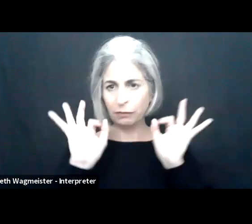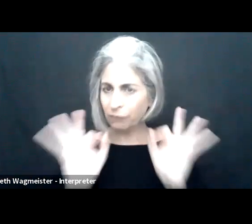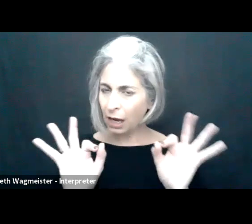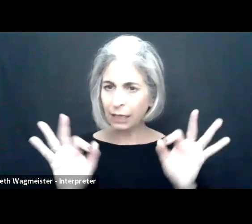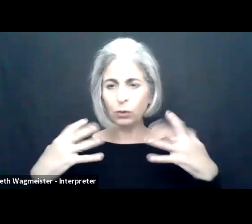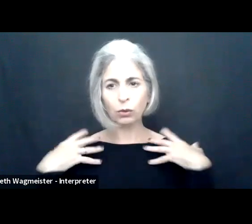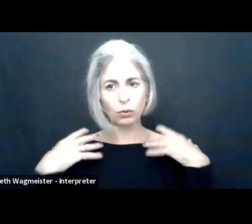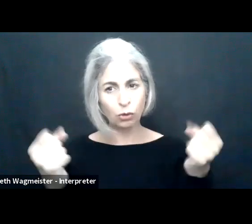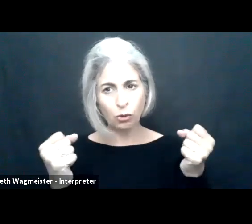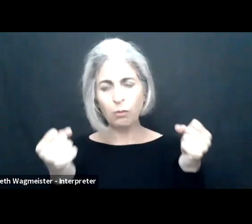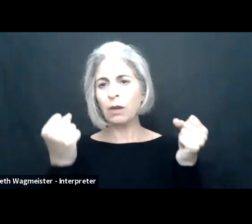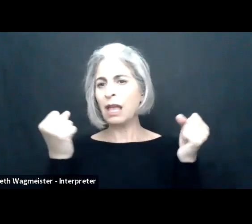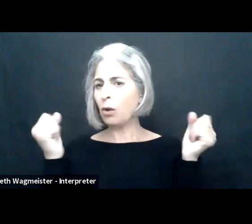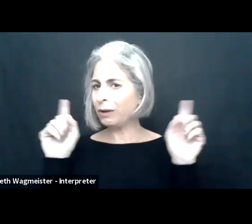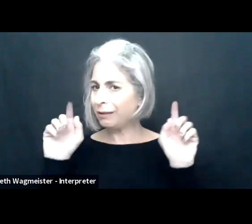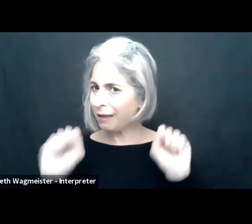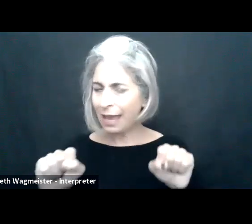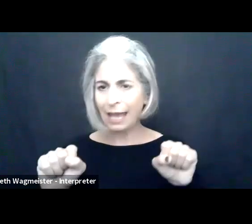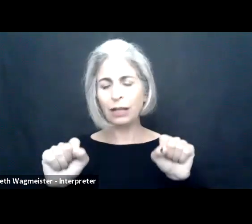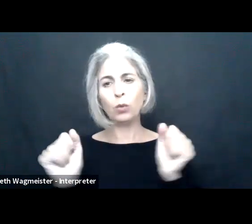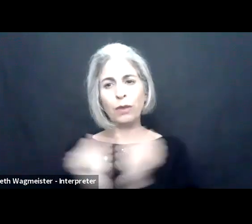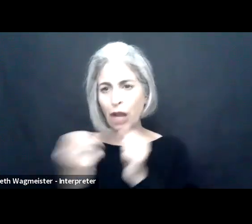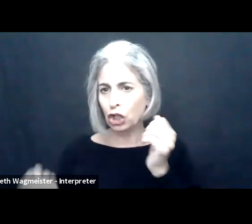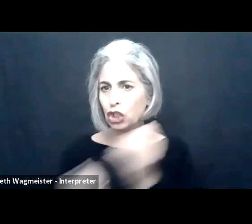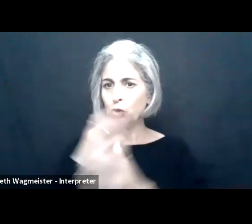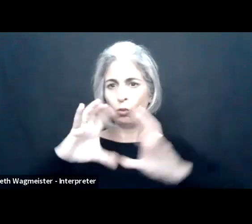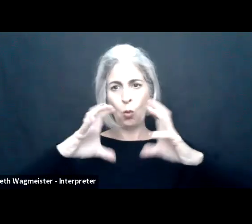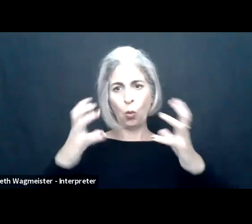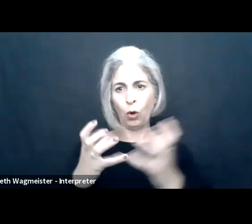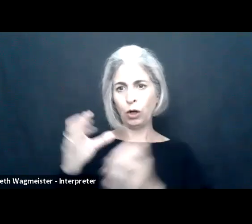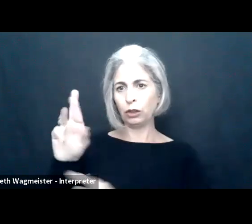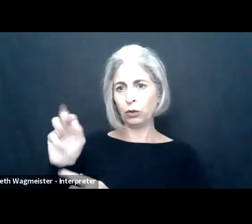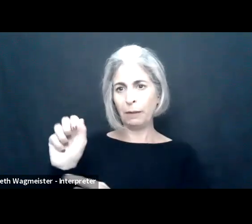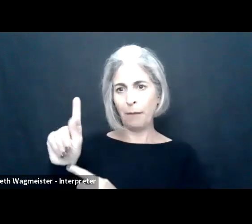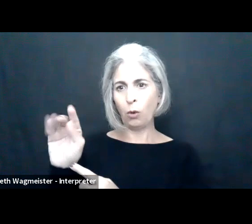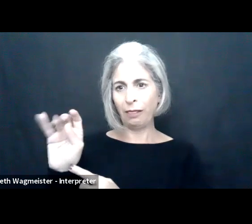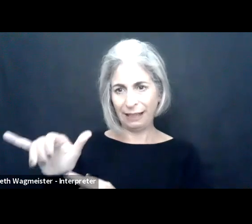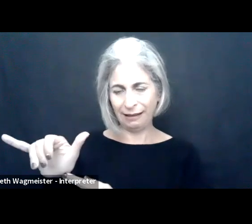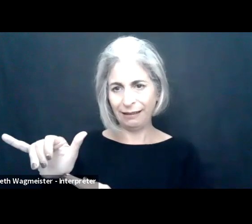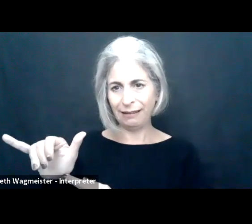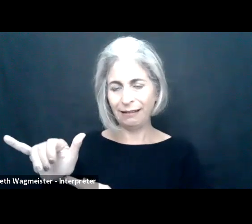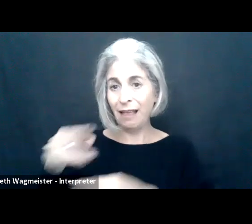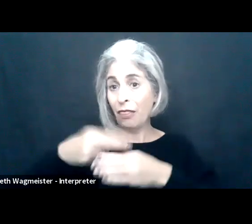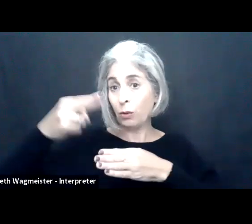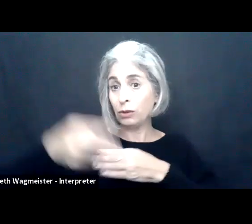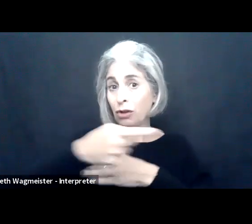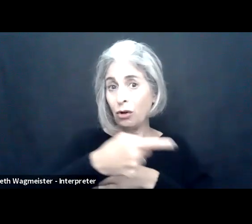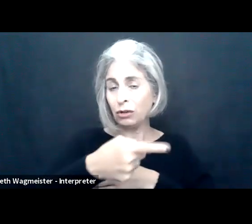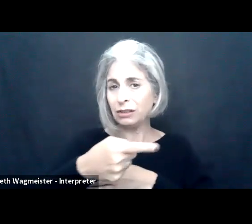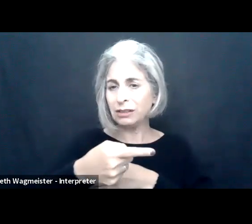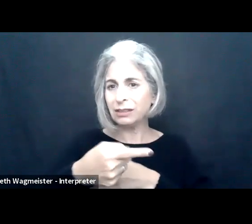managing, that should help. We can recoup those losses, you know, in our new remote world.